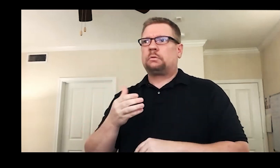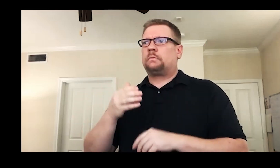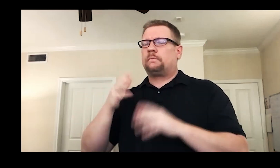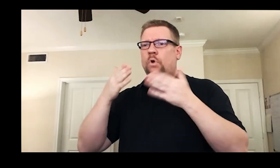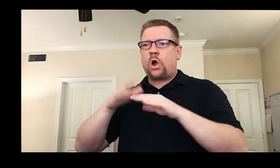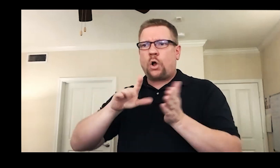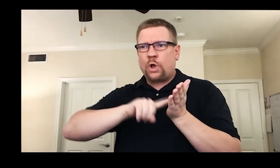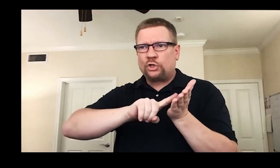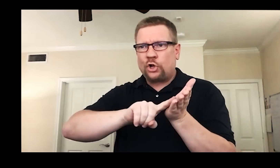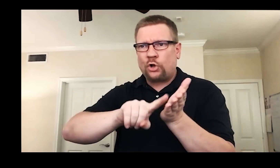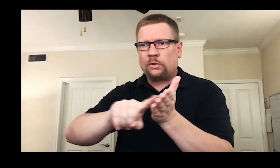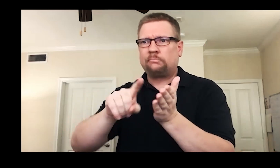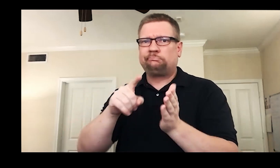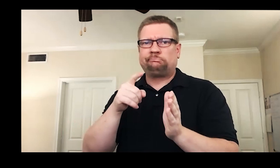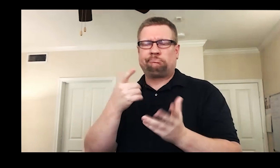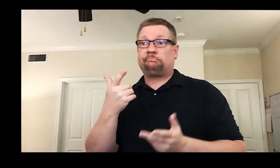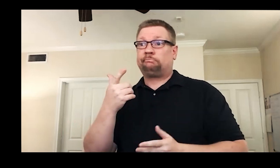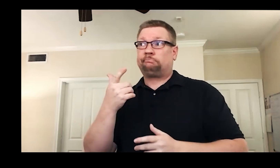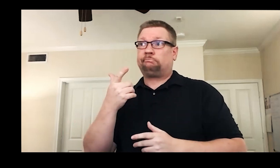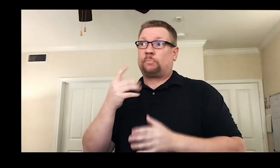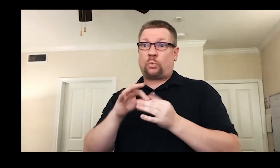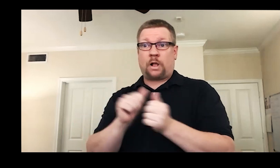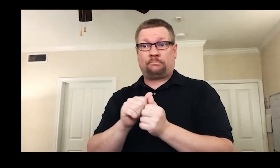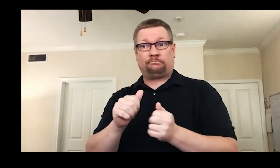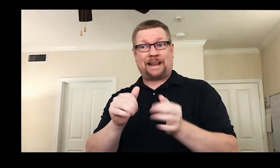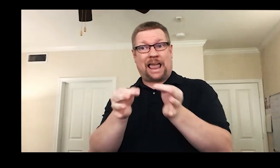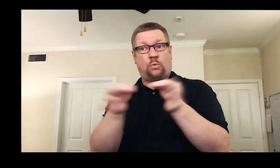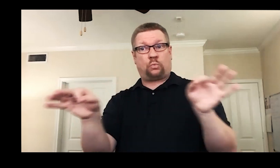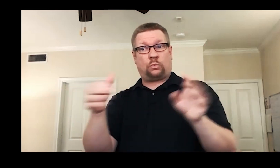The onus is on this person to do vast research of the play content.